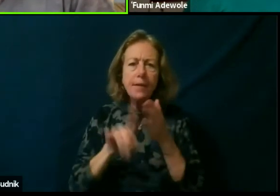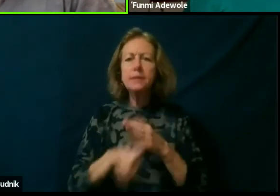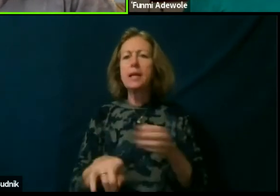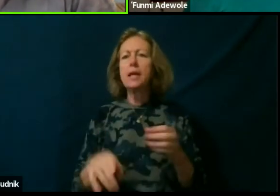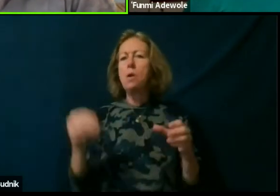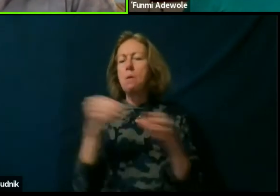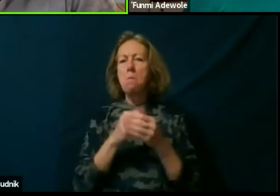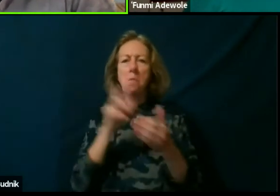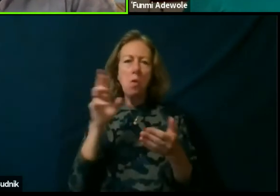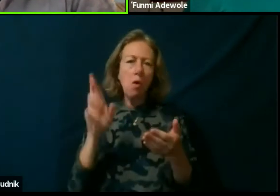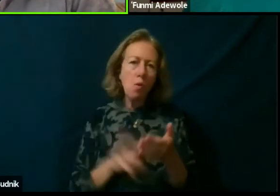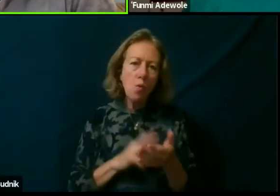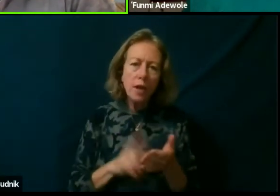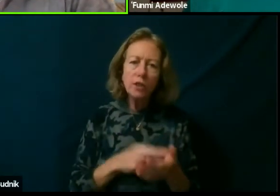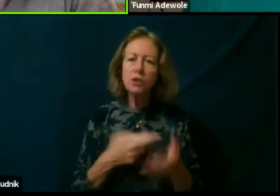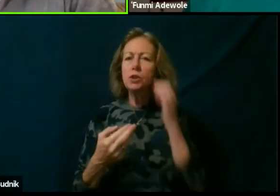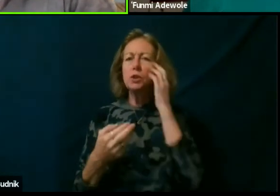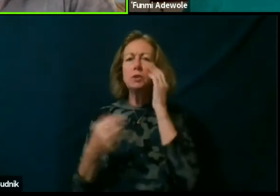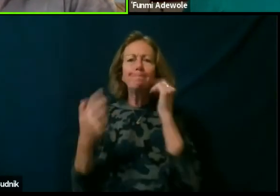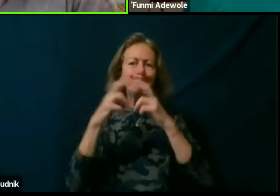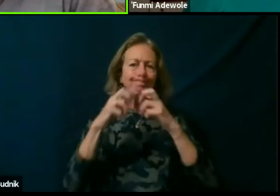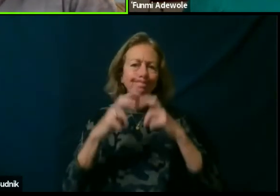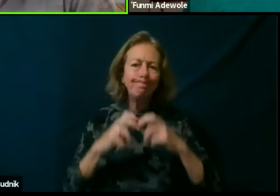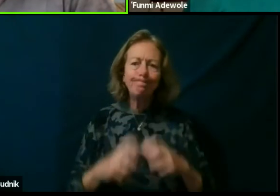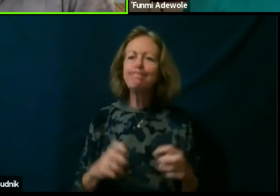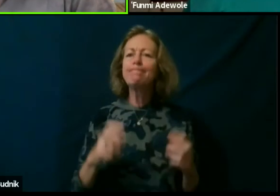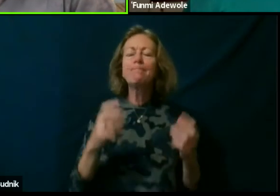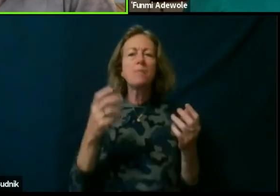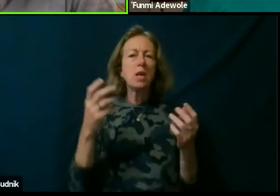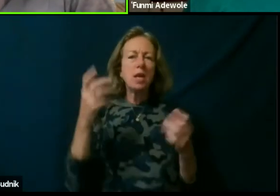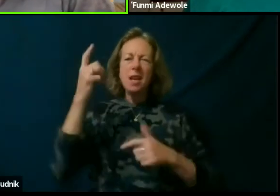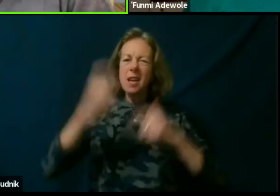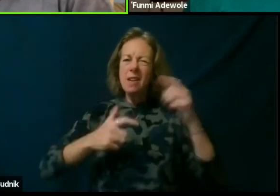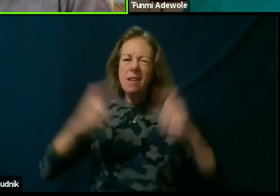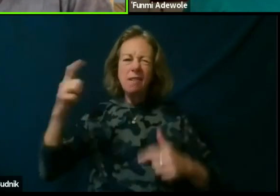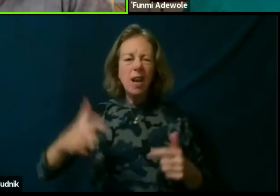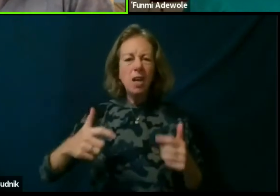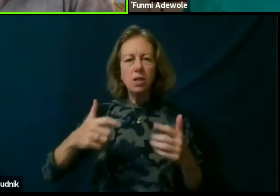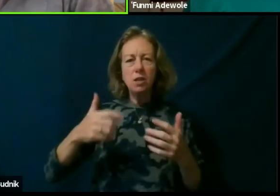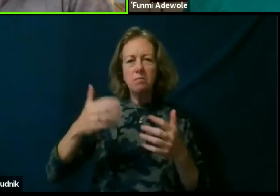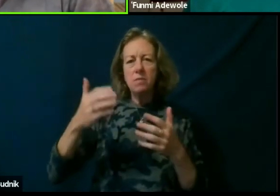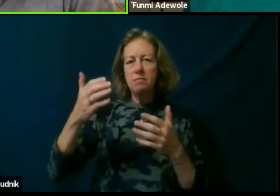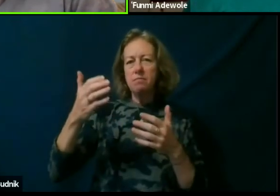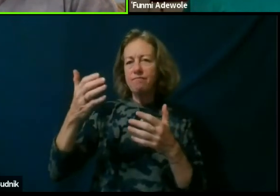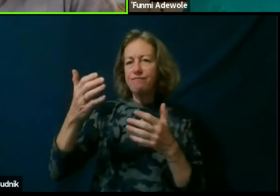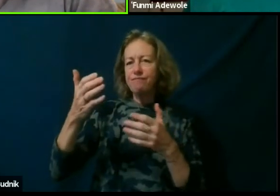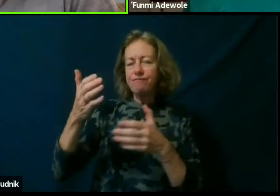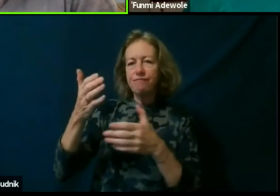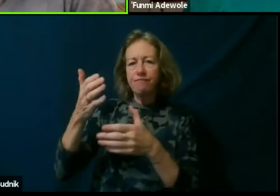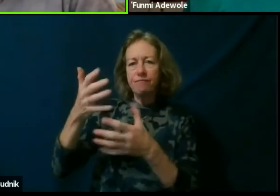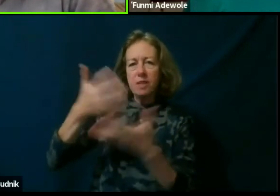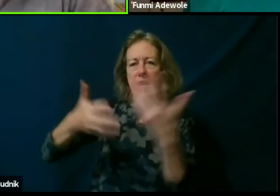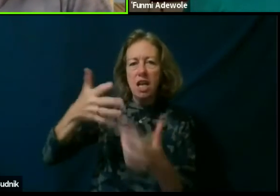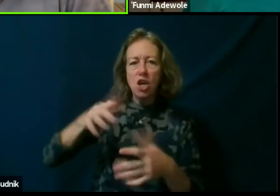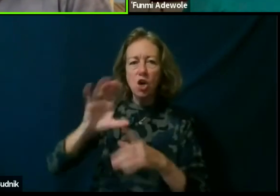unbiased explorations of you know various intercultural and various aspects of people's history